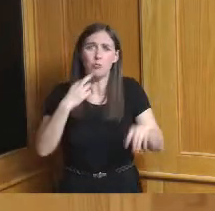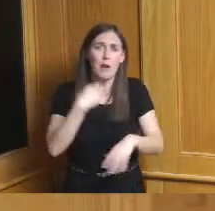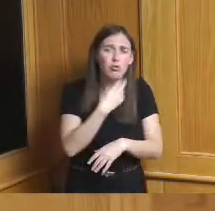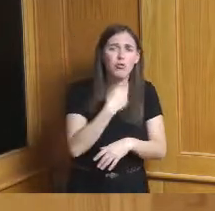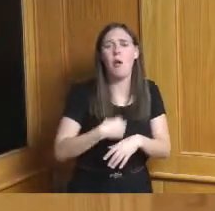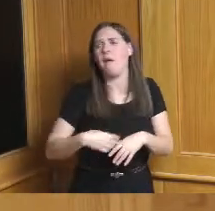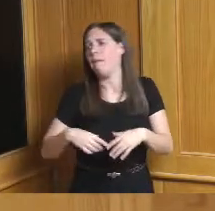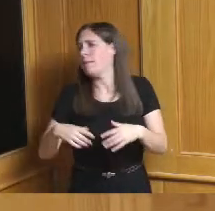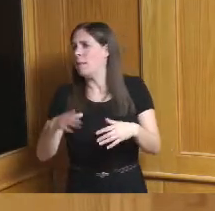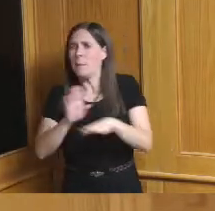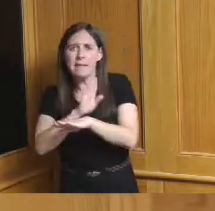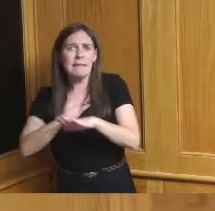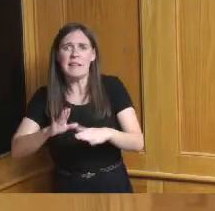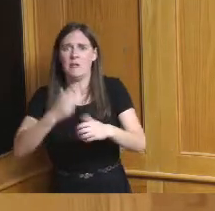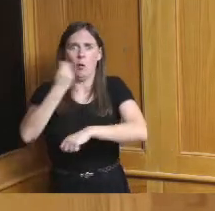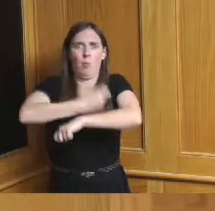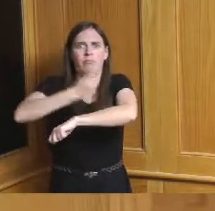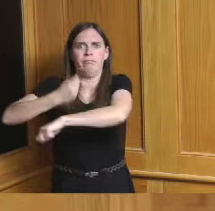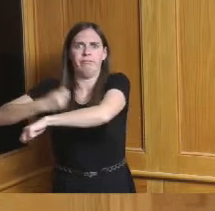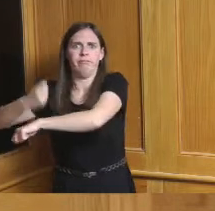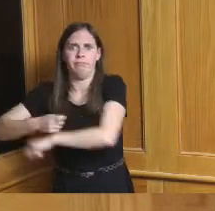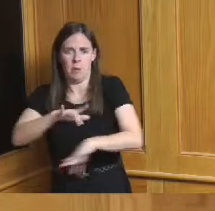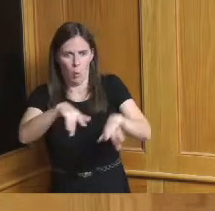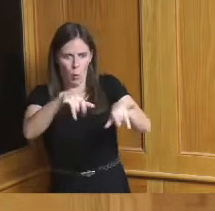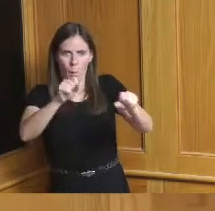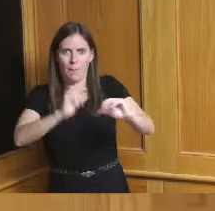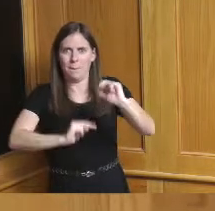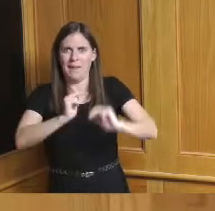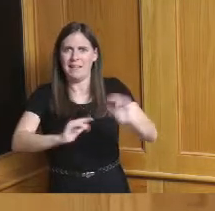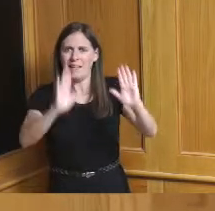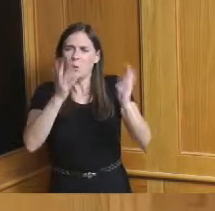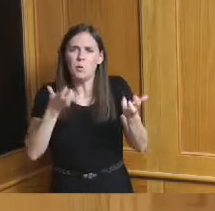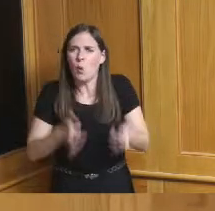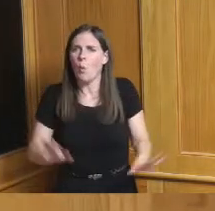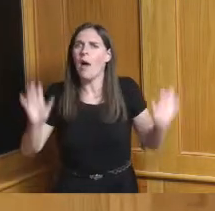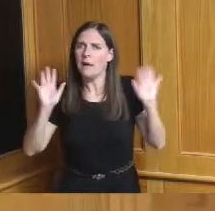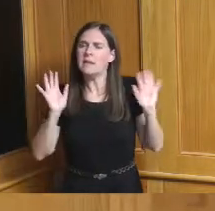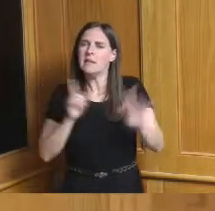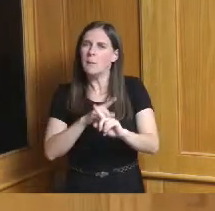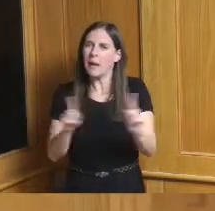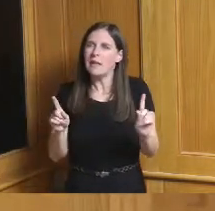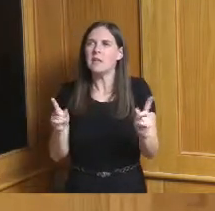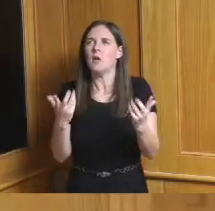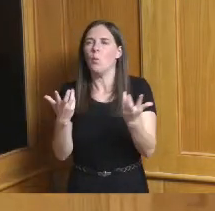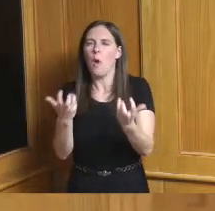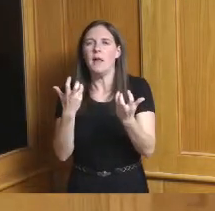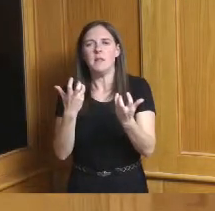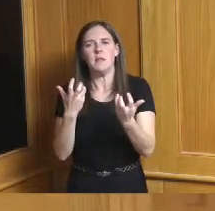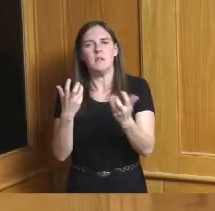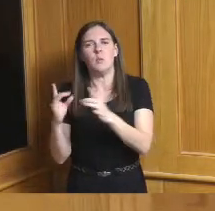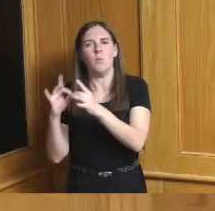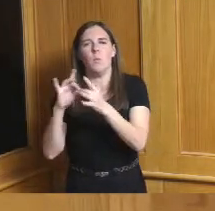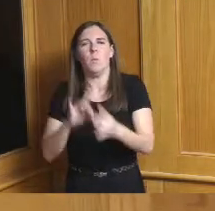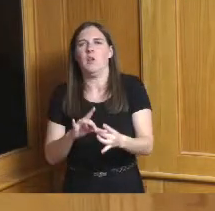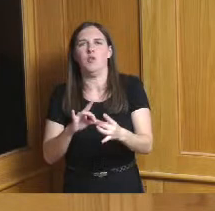they can they can get these dollars but around a wraparound of things that are available and maybe